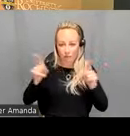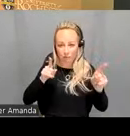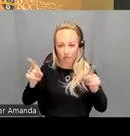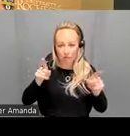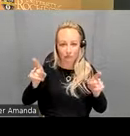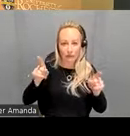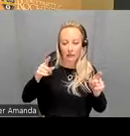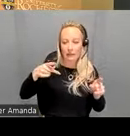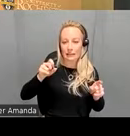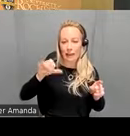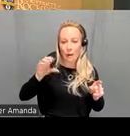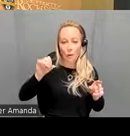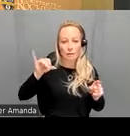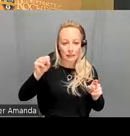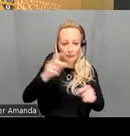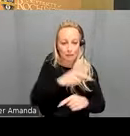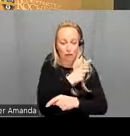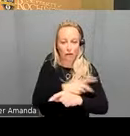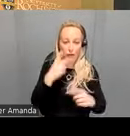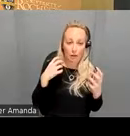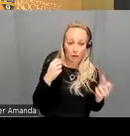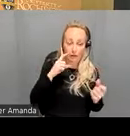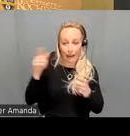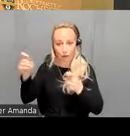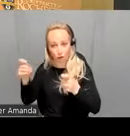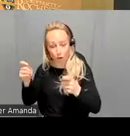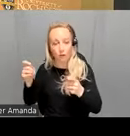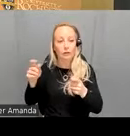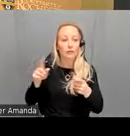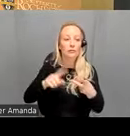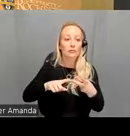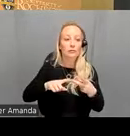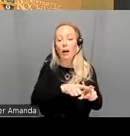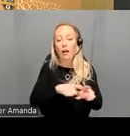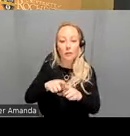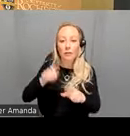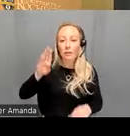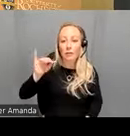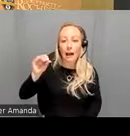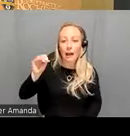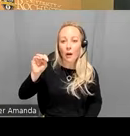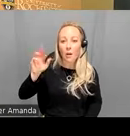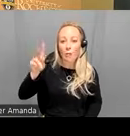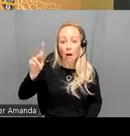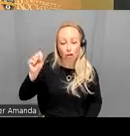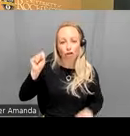health and controls also the effect should be uh the uh the biomarker should be easy to interpret